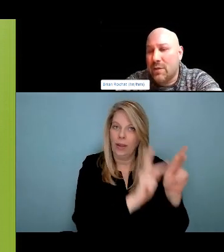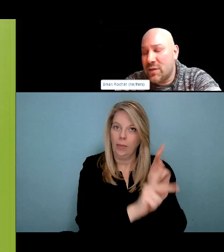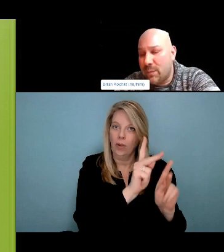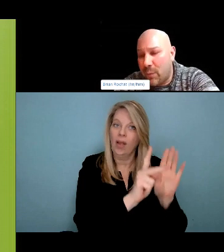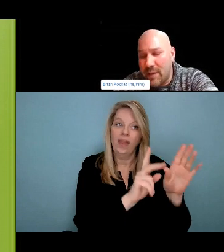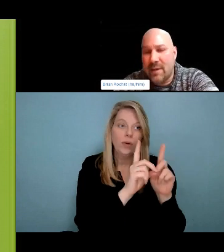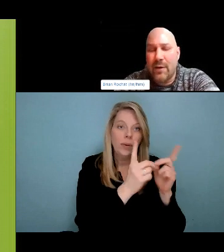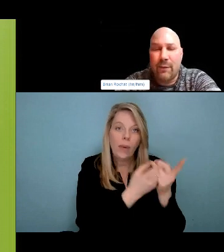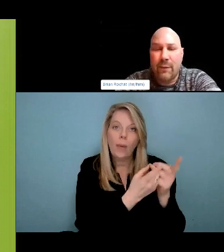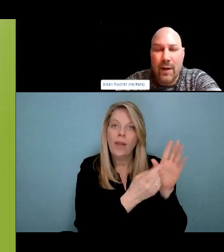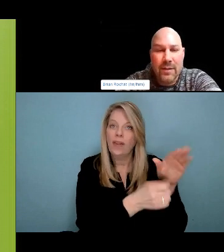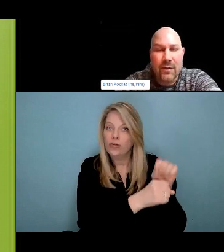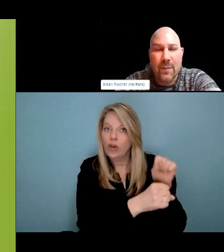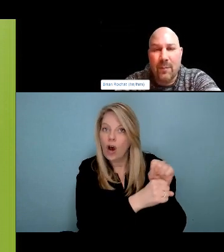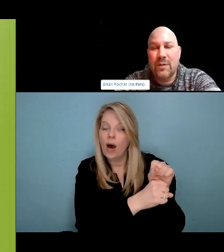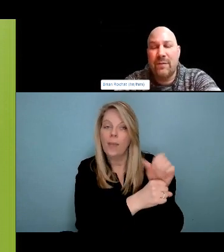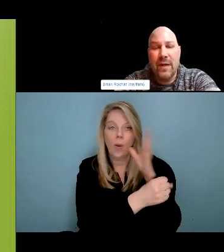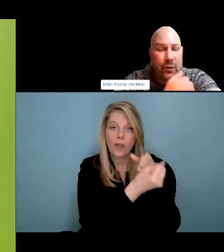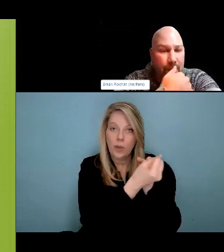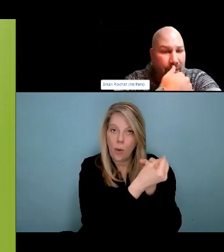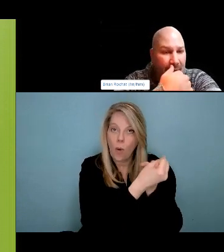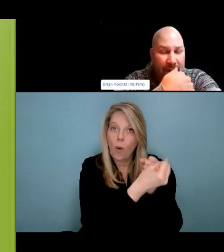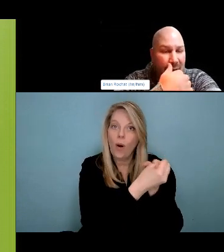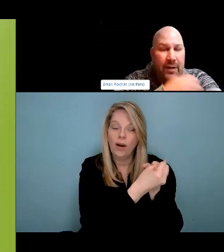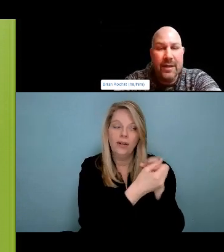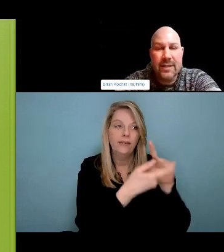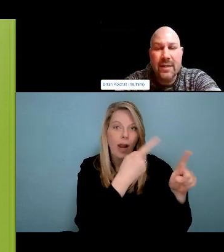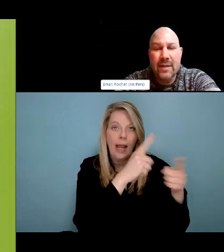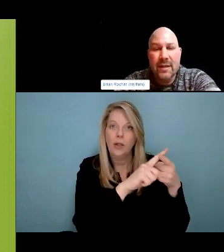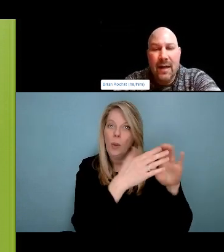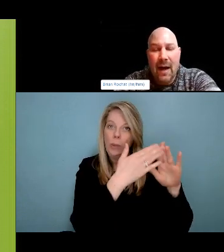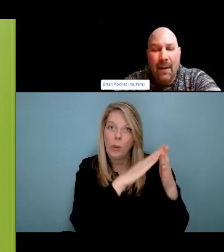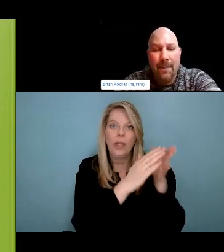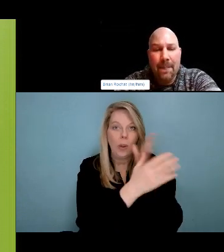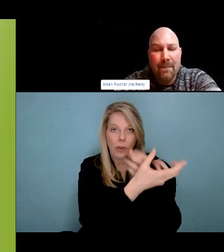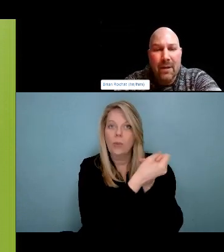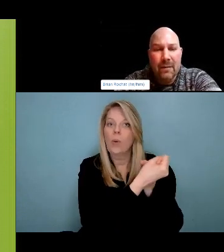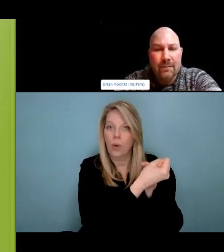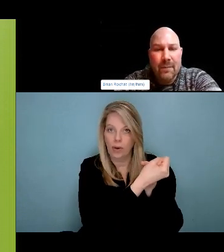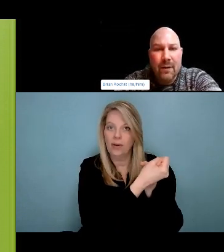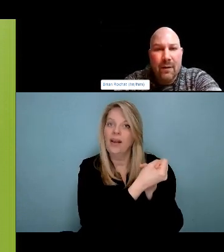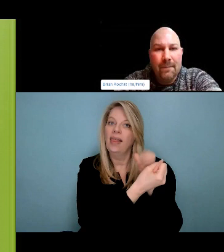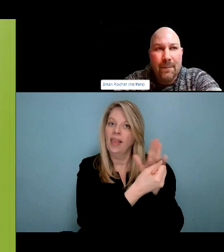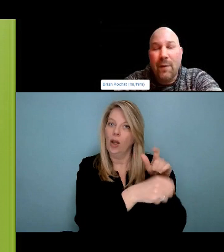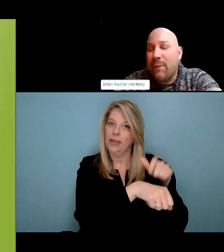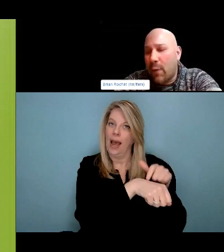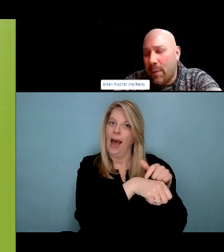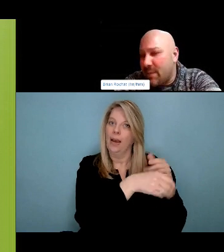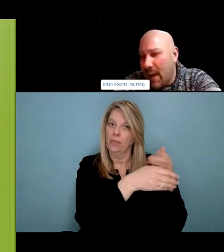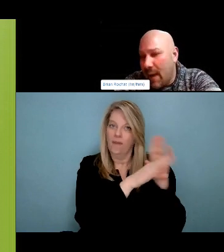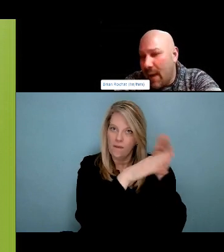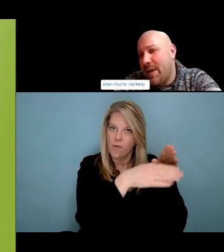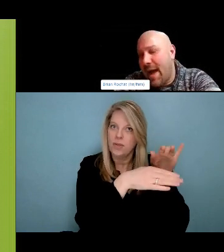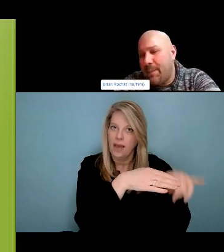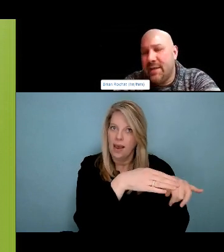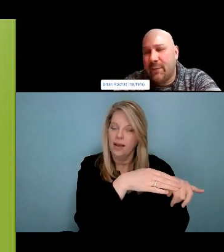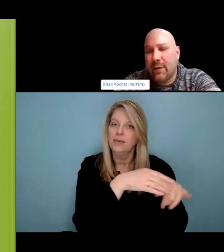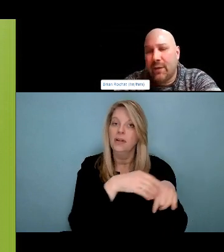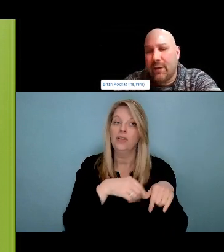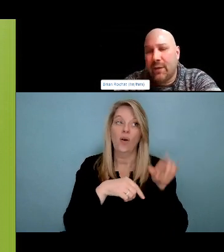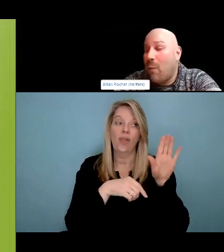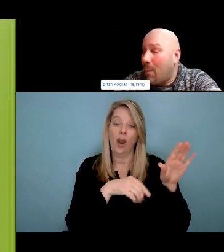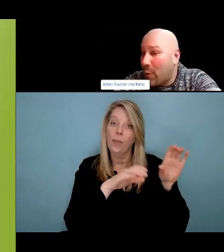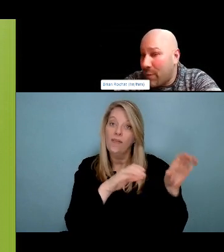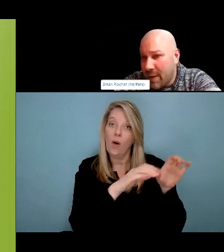sorry, not the most amount of harm in our life or take the most, not the most amount